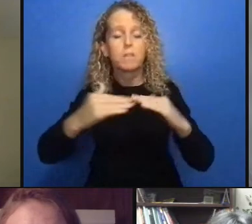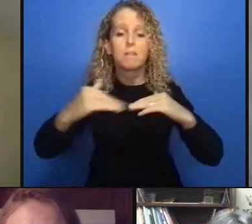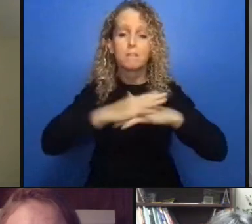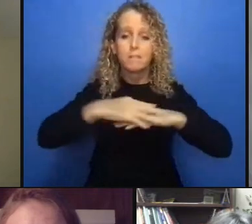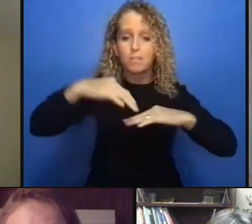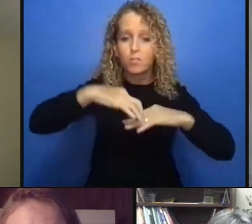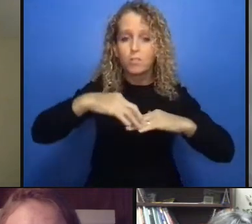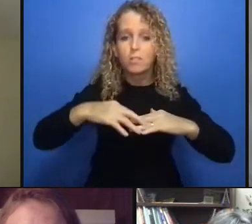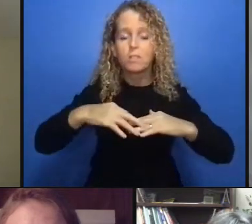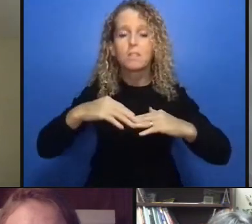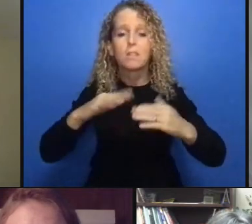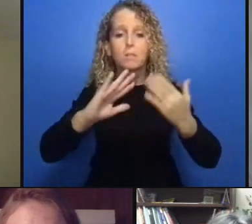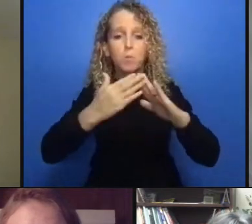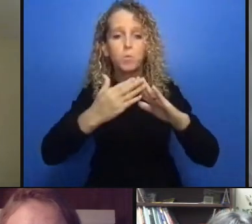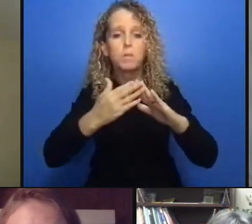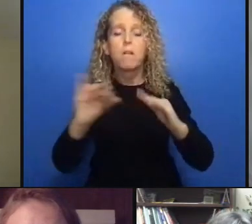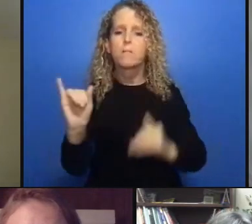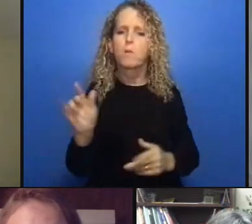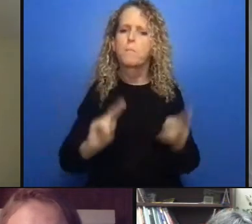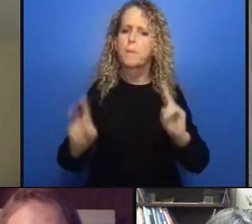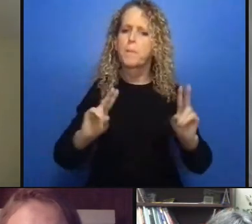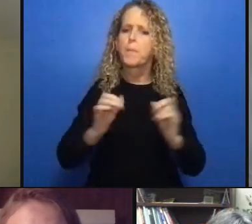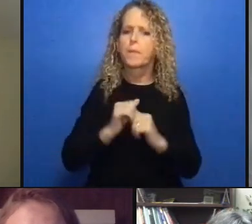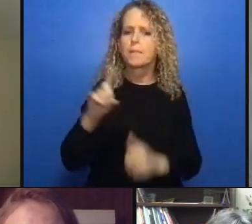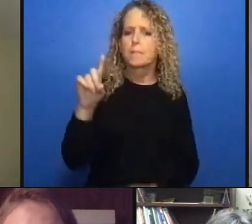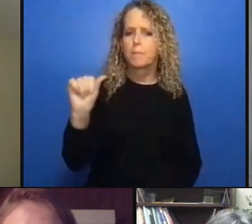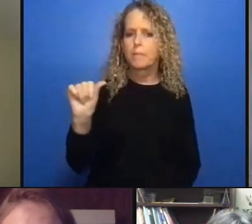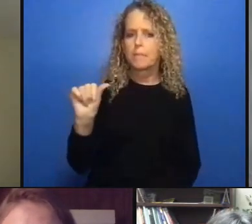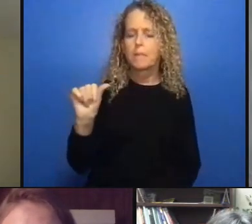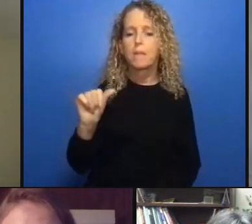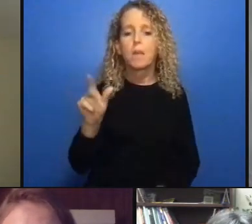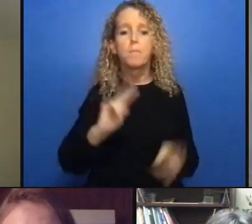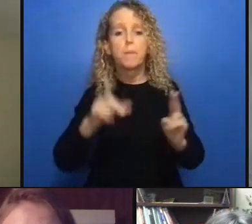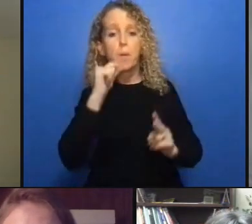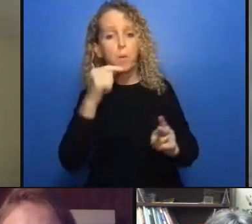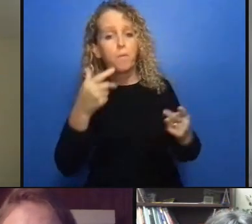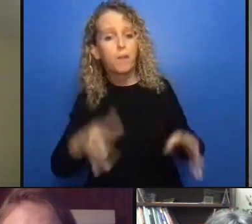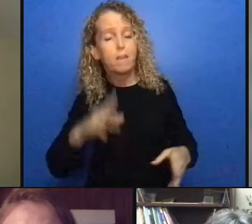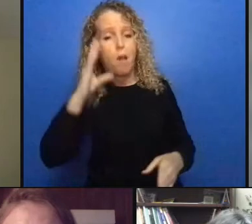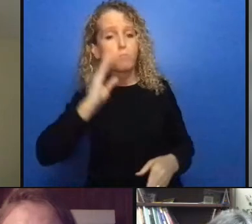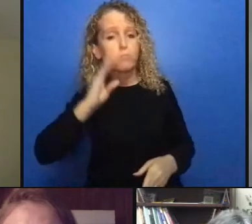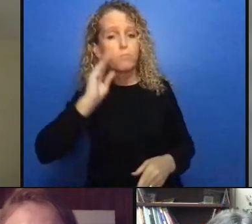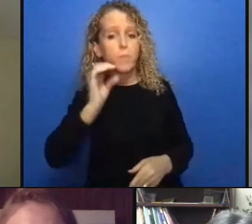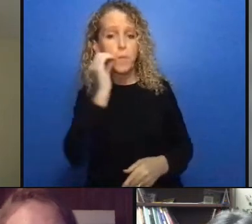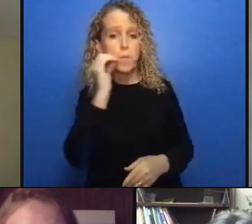last resort pre-trial incarceration should be a last resort and the placement of conditions on